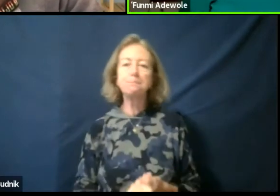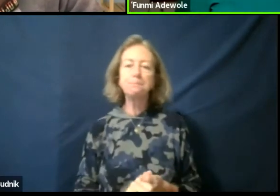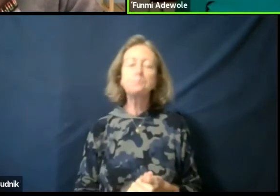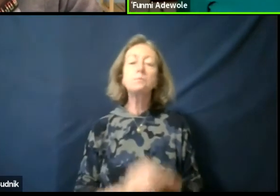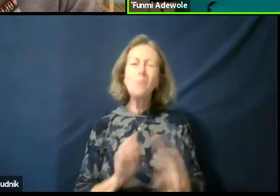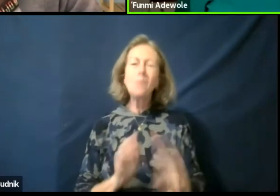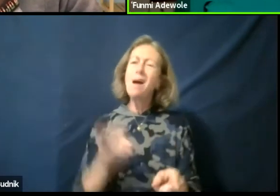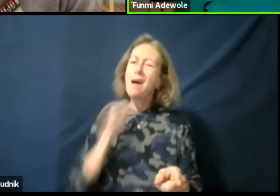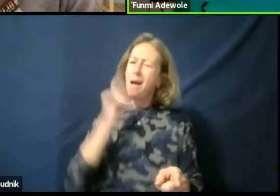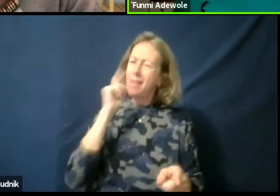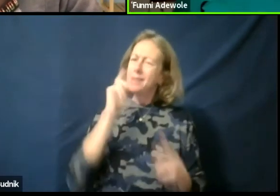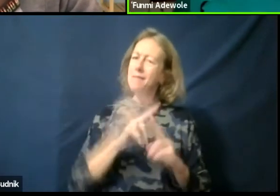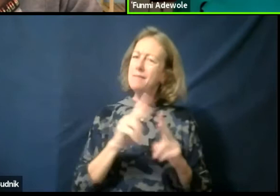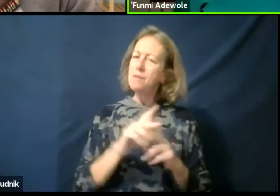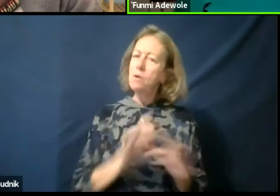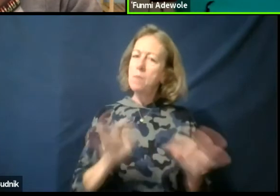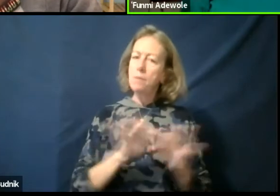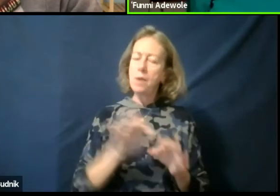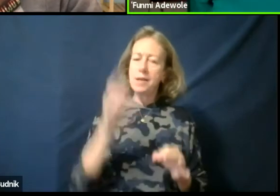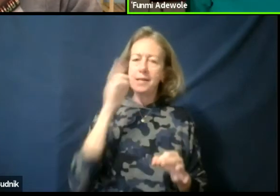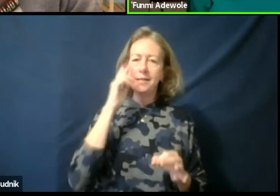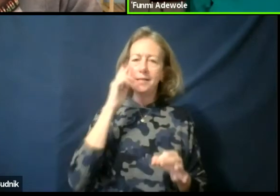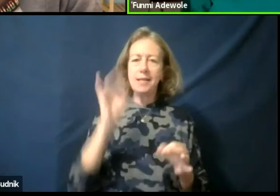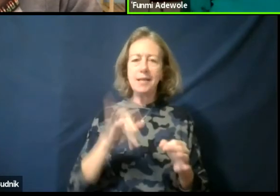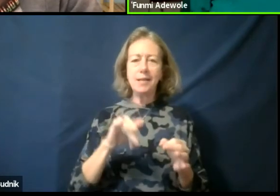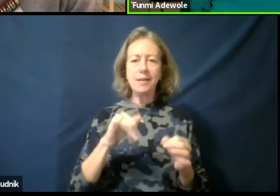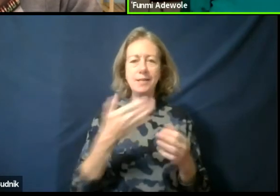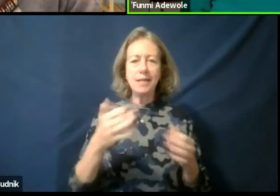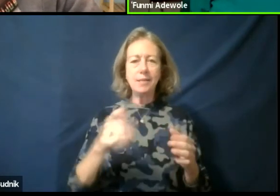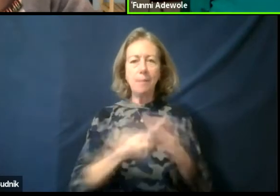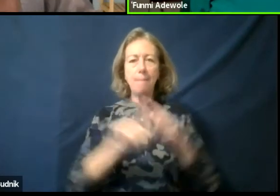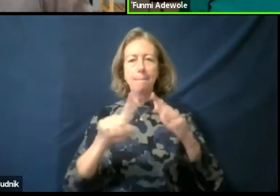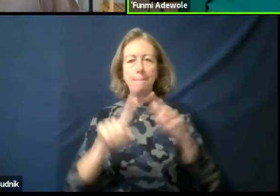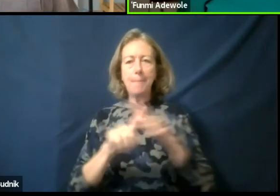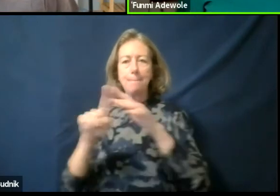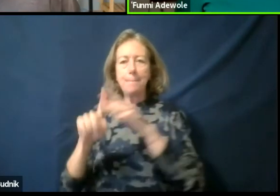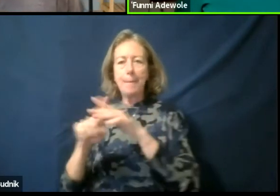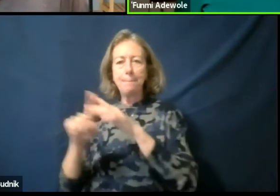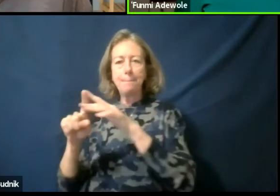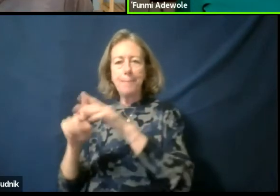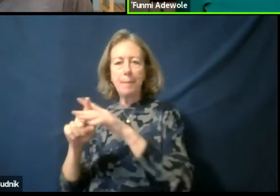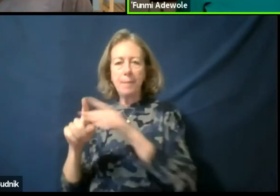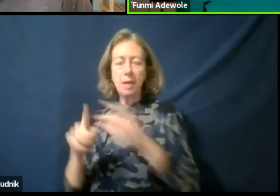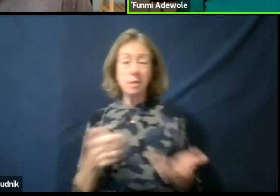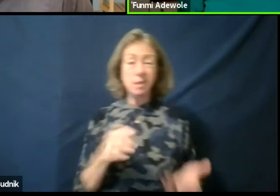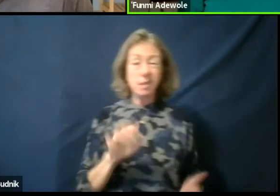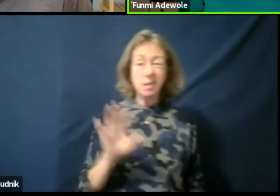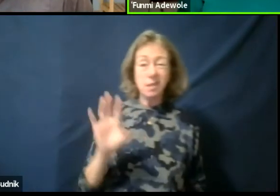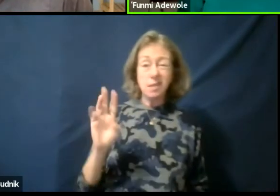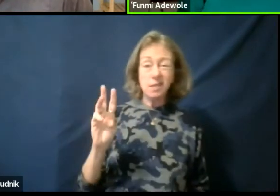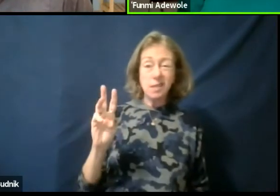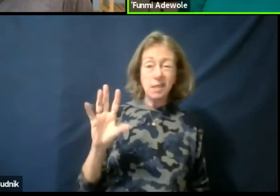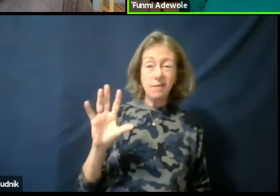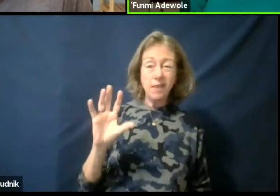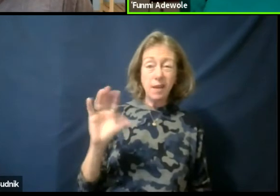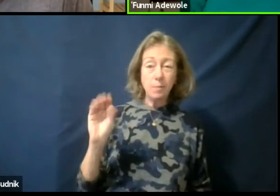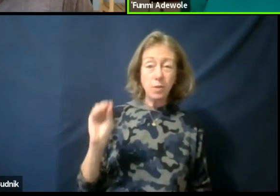the statistic popping up all over the place, that is at 65% of Africa is under 30